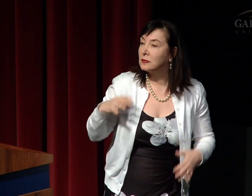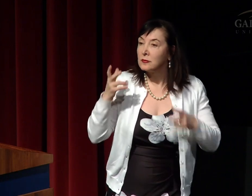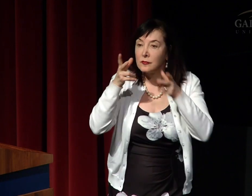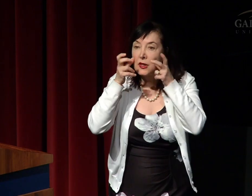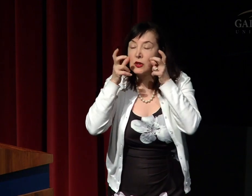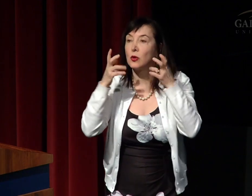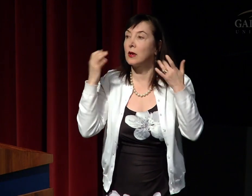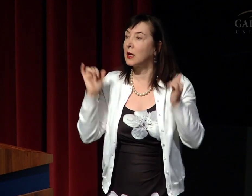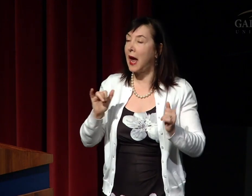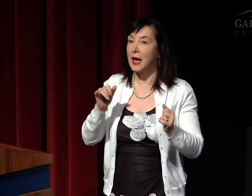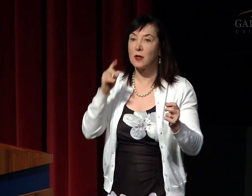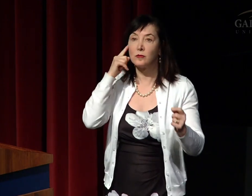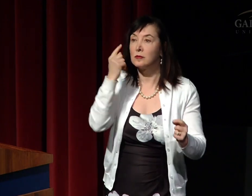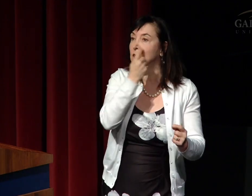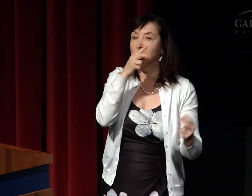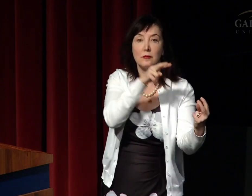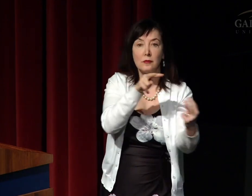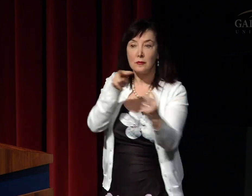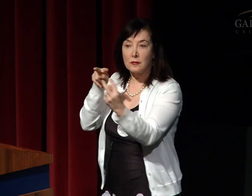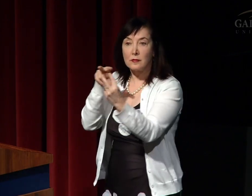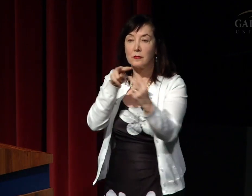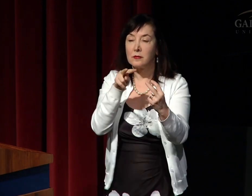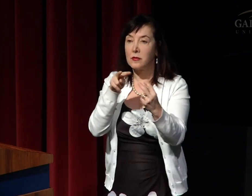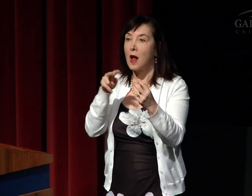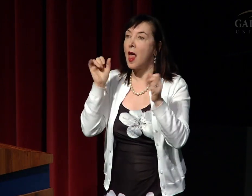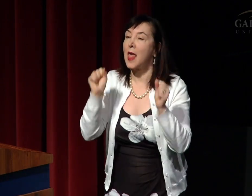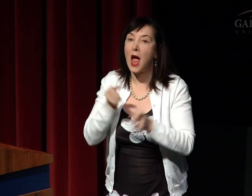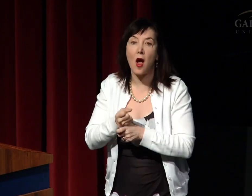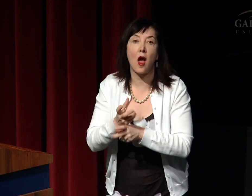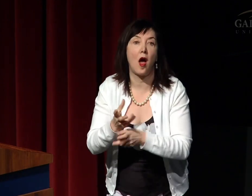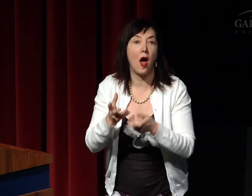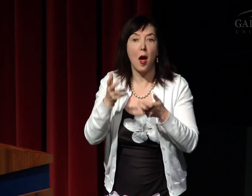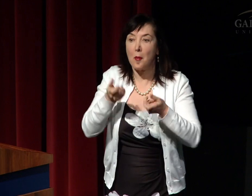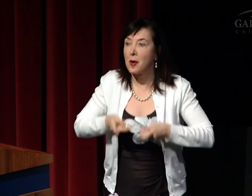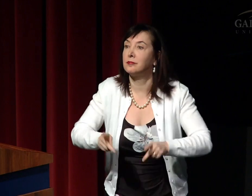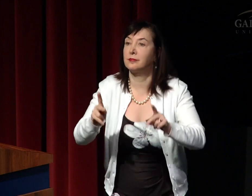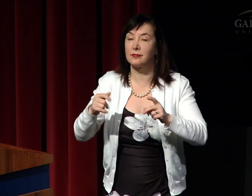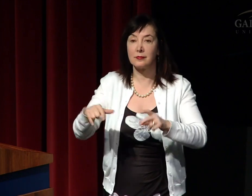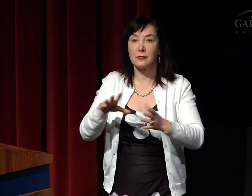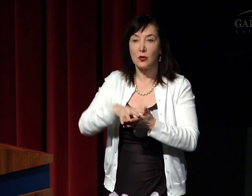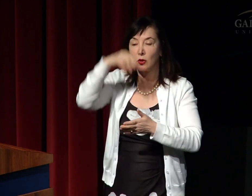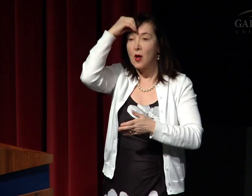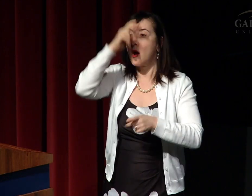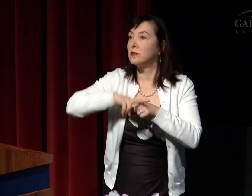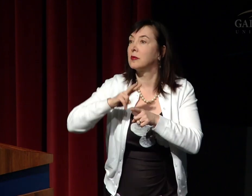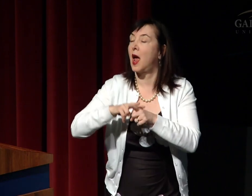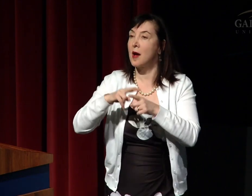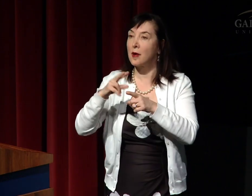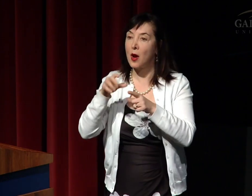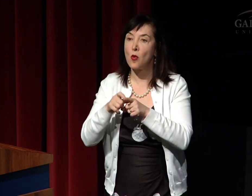and perceptual advantages that enable them to learn vocabulary and learn signs,